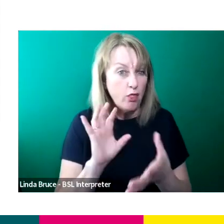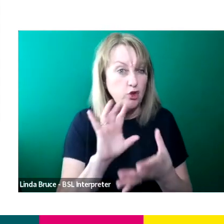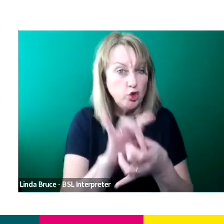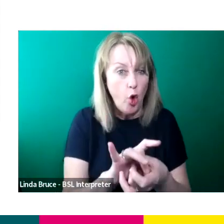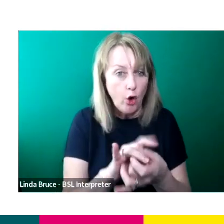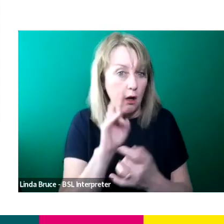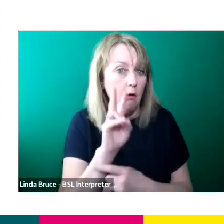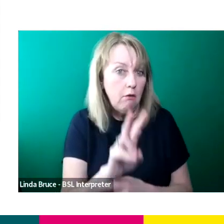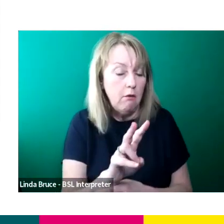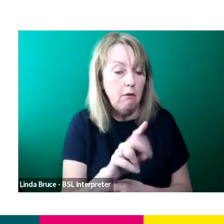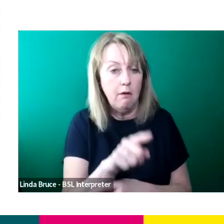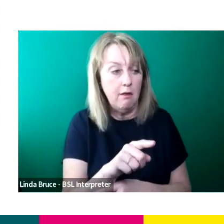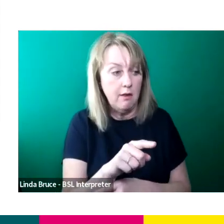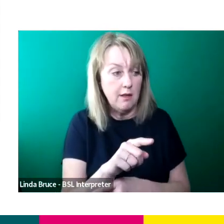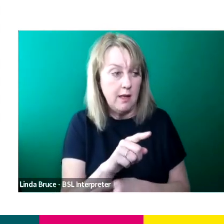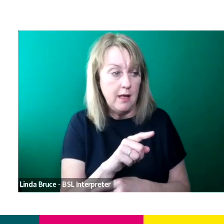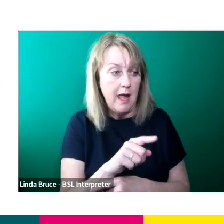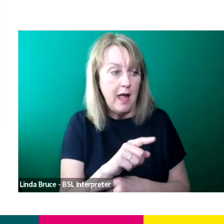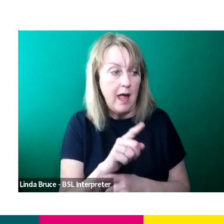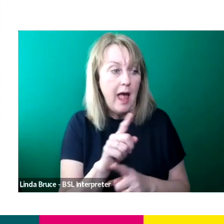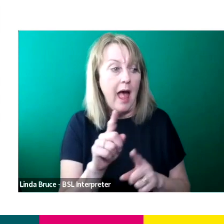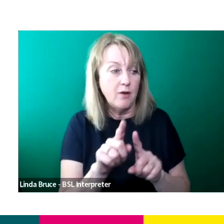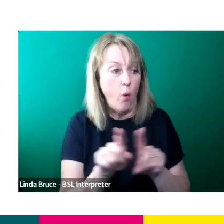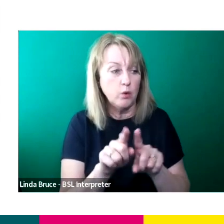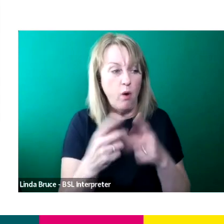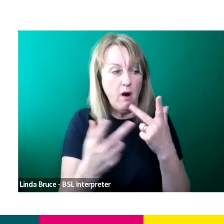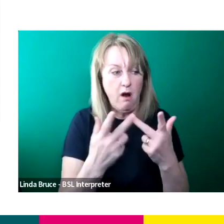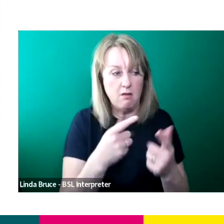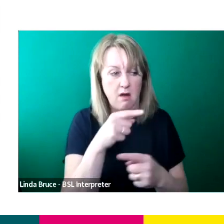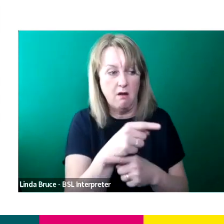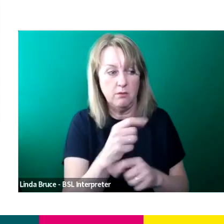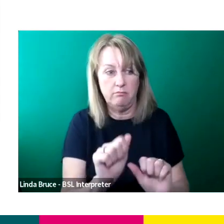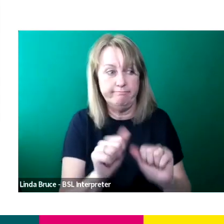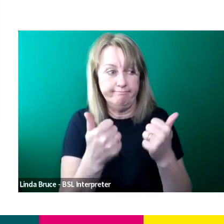And then we've got our definitely disabled people in TV one as well, which is a great one. And then we've just got some other ways.